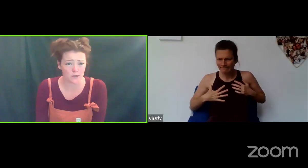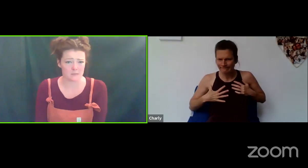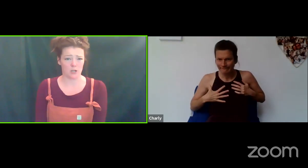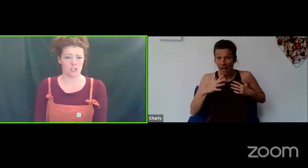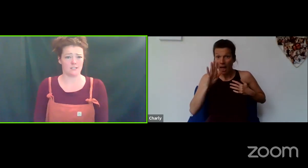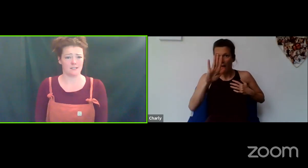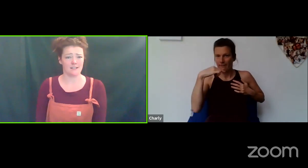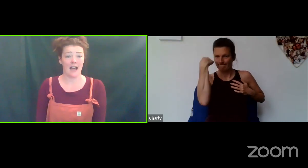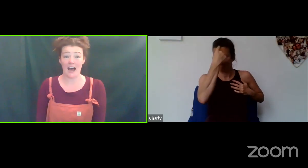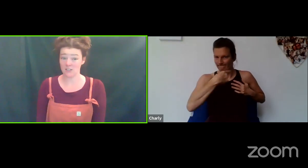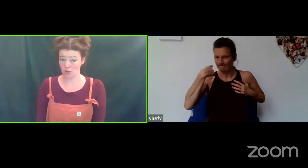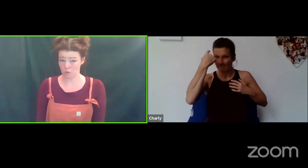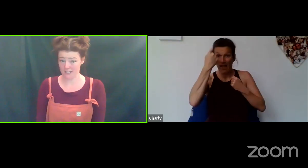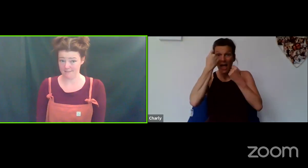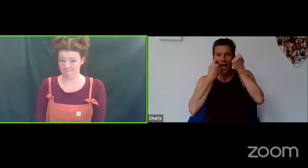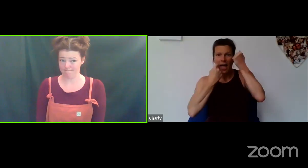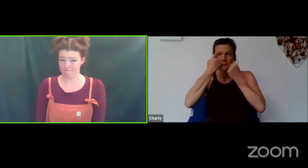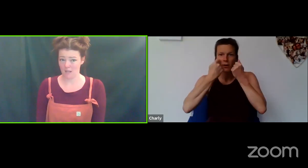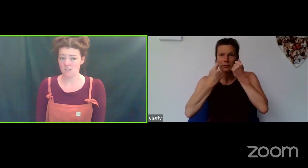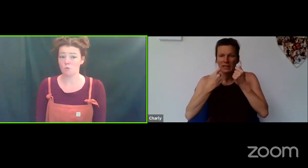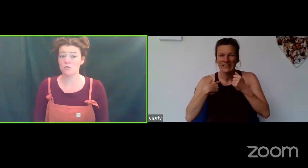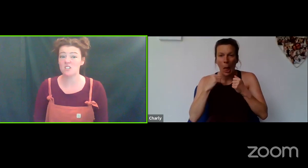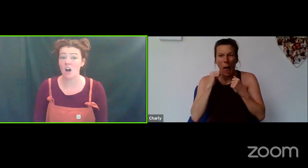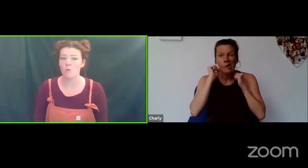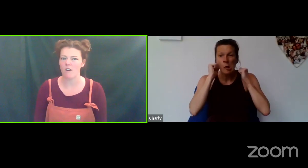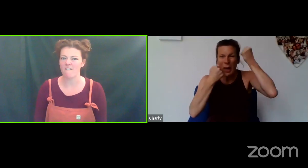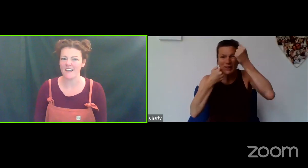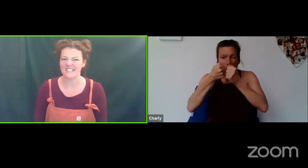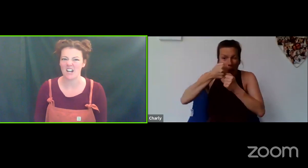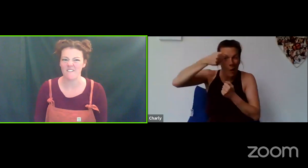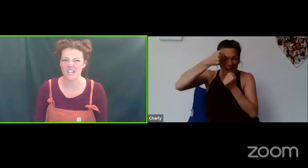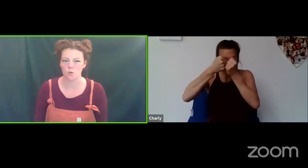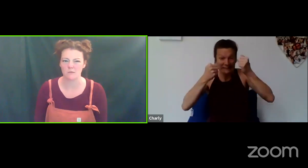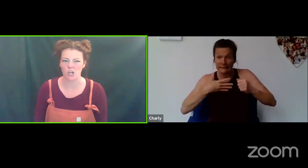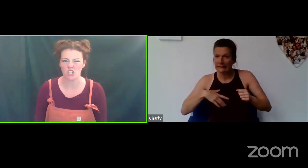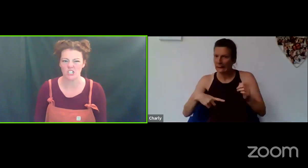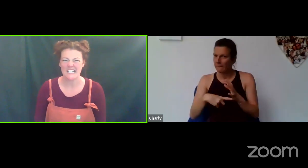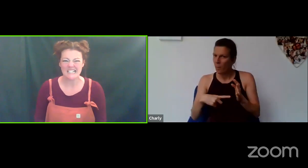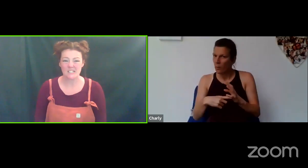expressions and your body. So we'll start with our face and our facial expression so